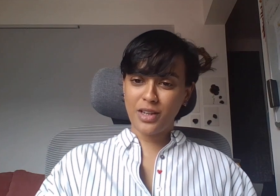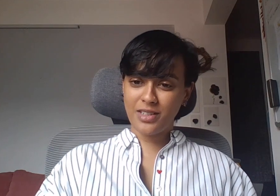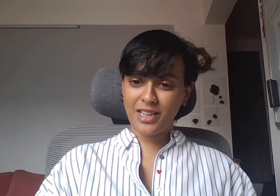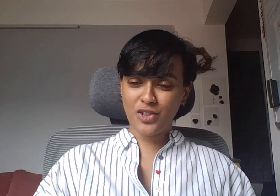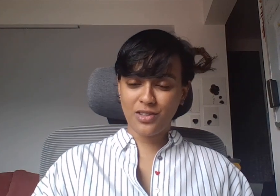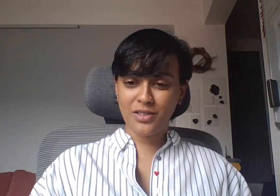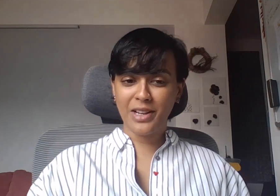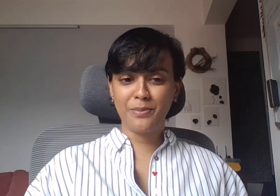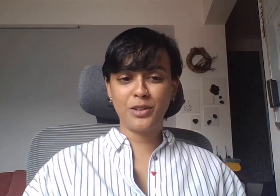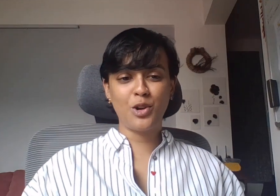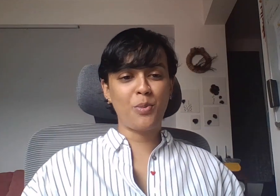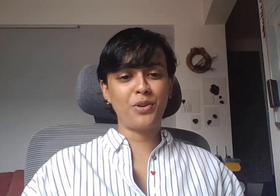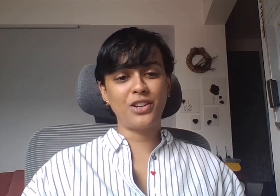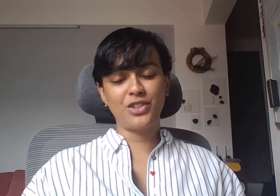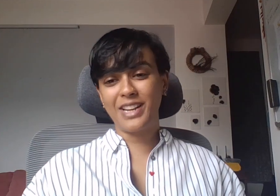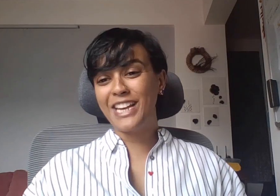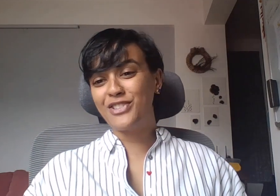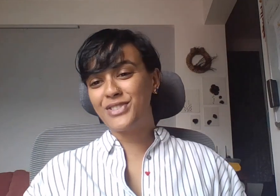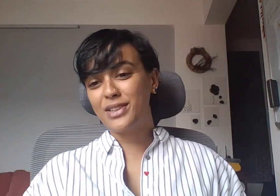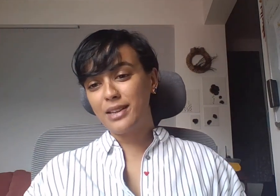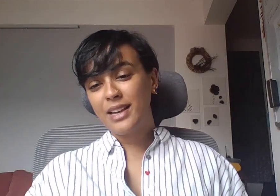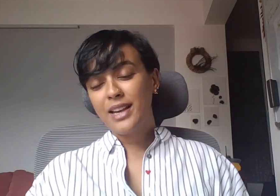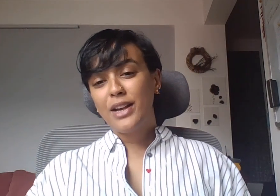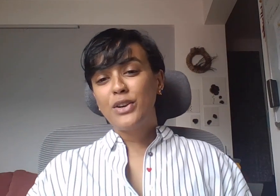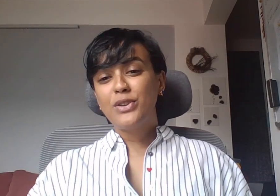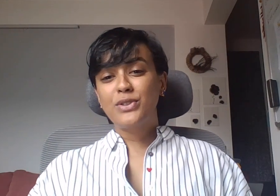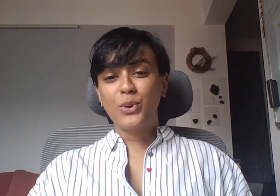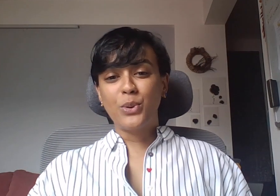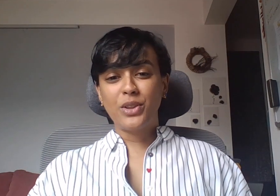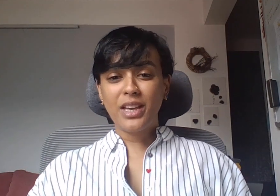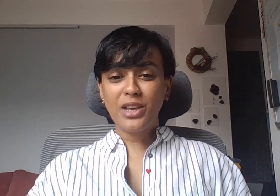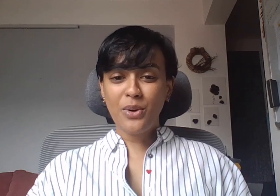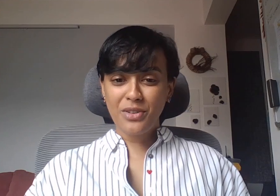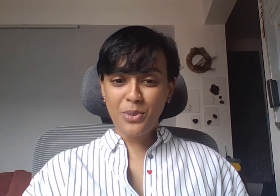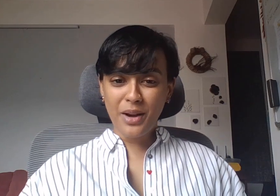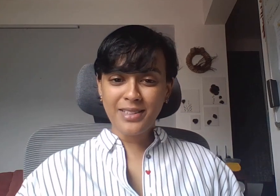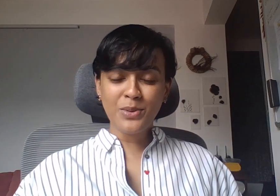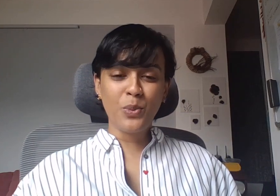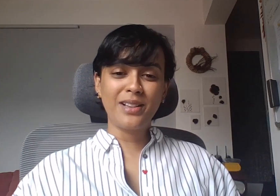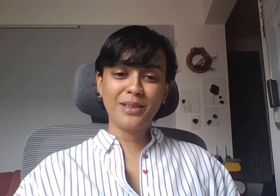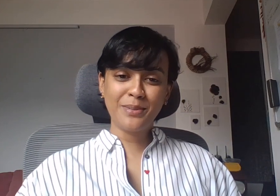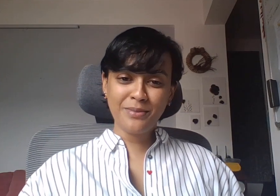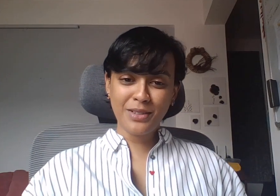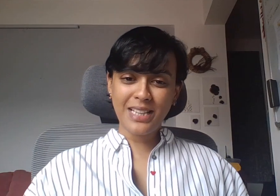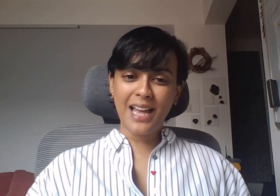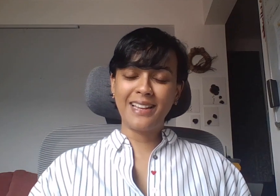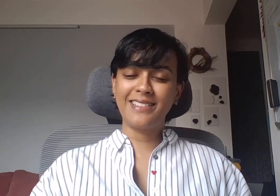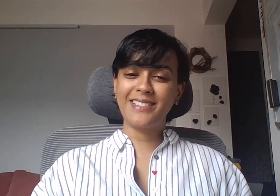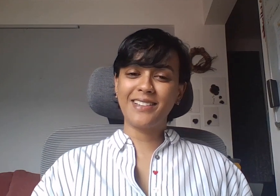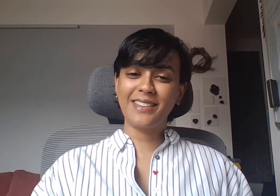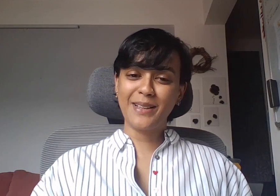International Development Cooperation Agency. So, thank you everyone, welcome and thanks